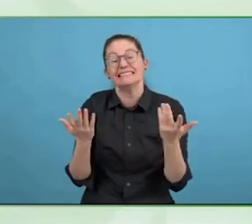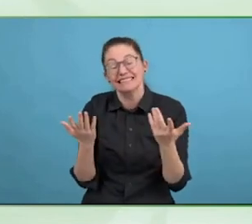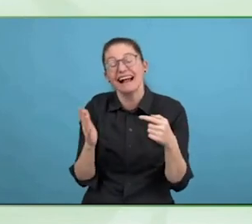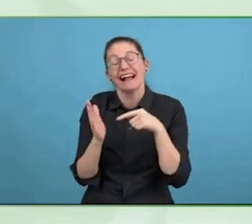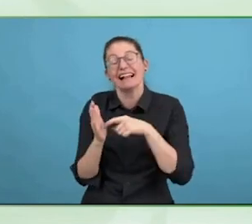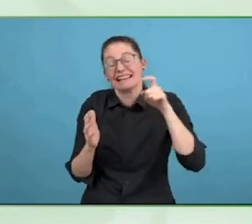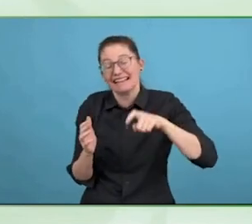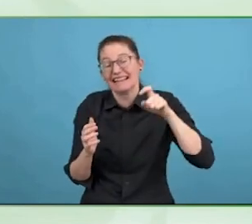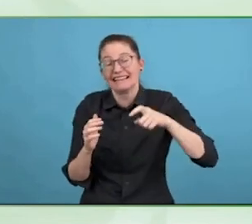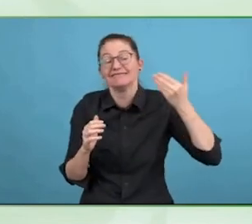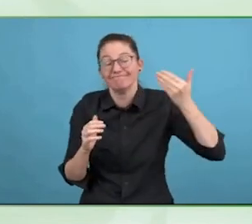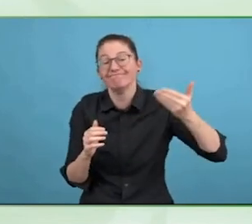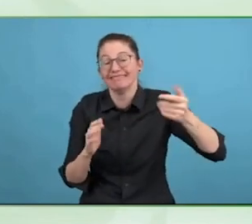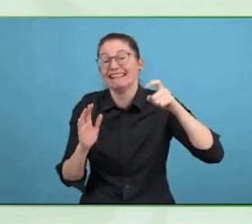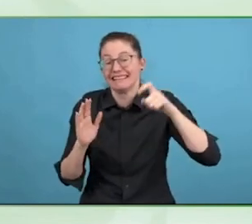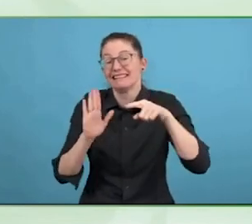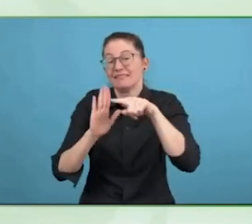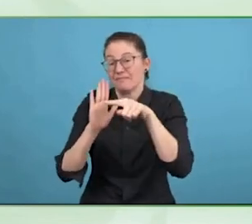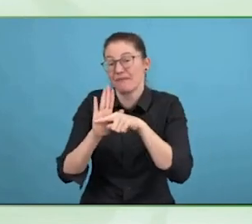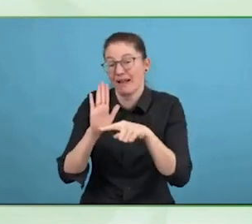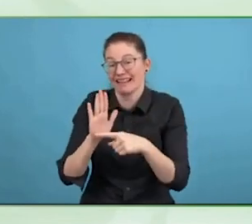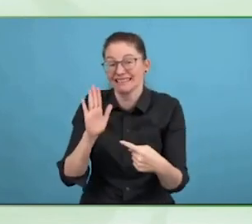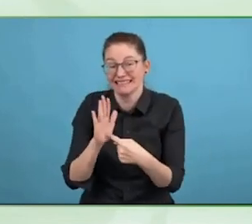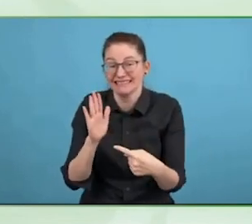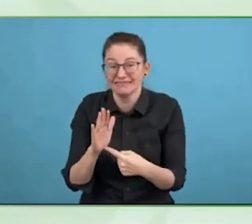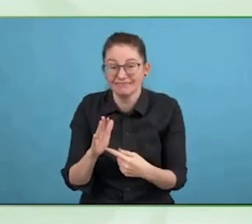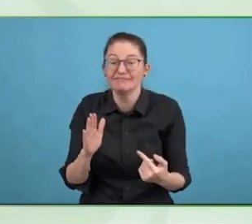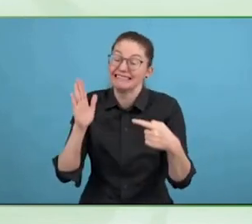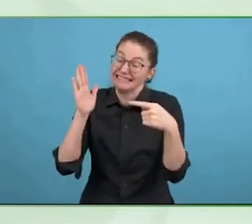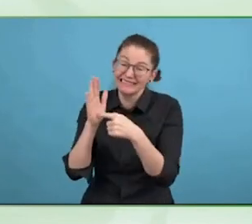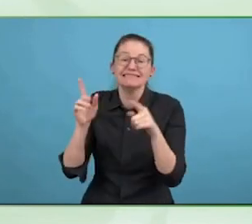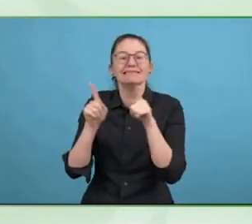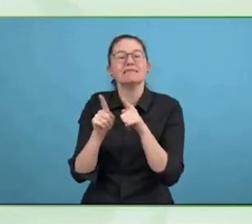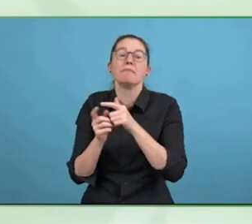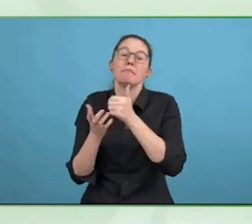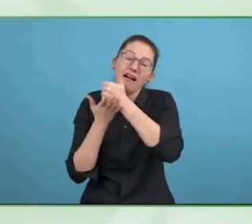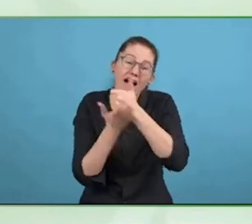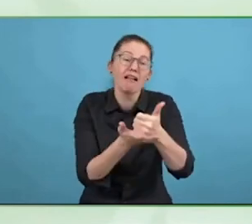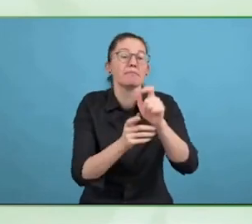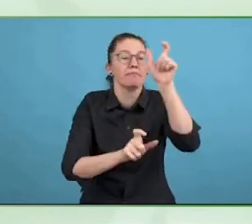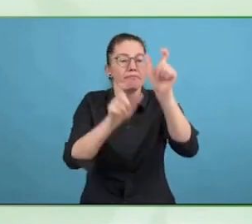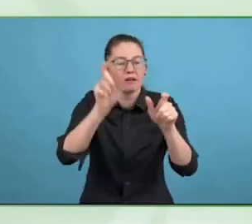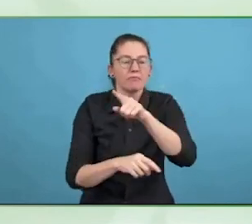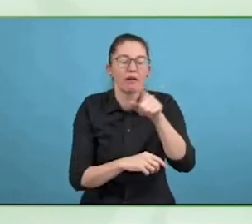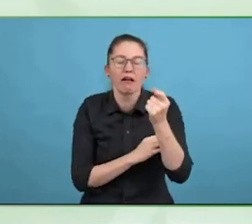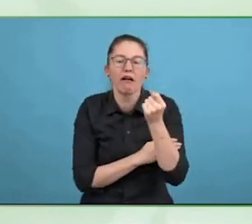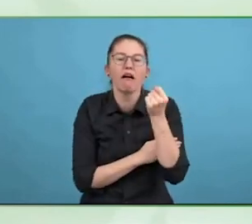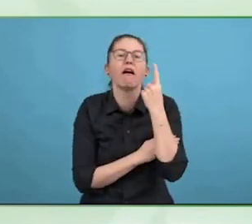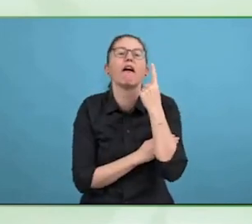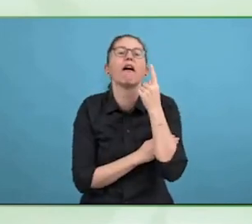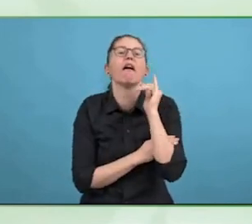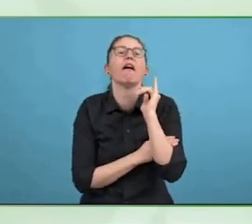developed product, we had a group at MIT, putting lectures up online for free.